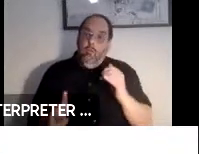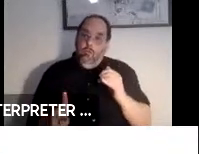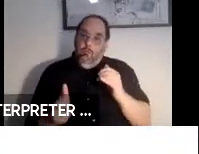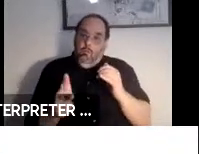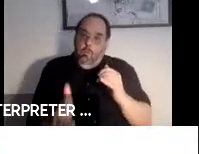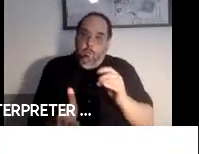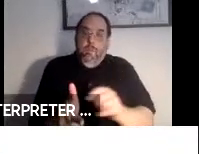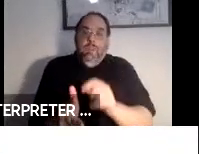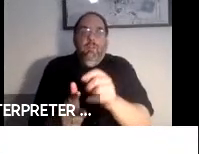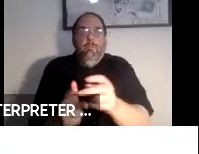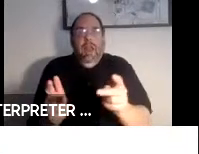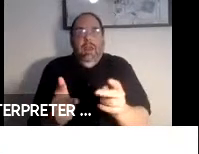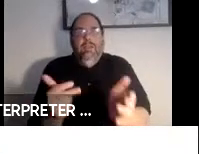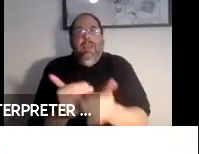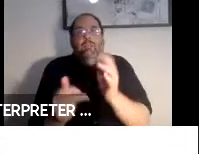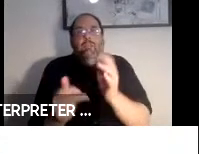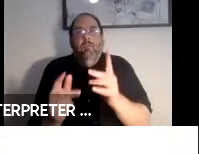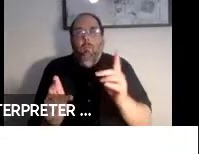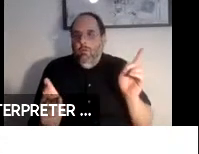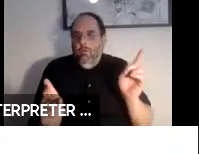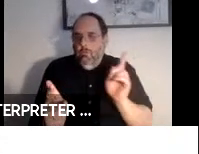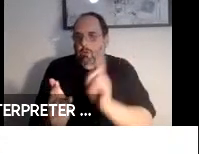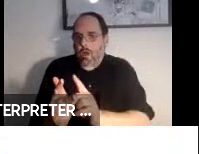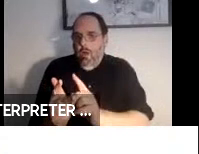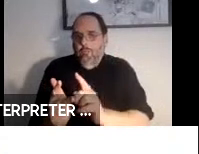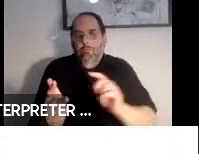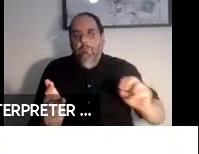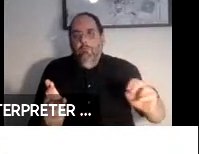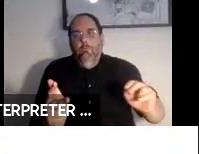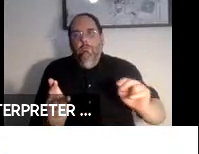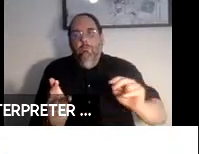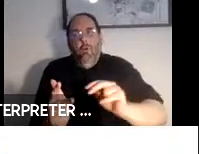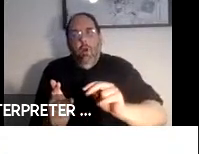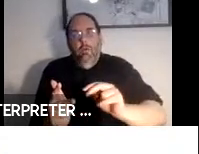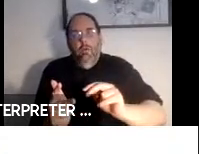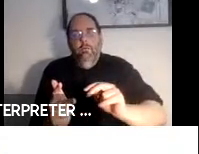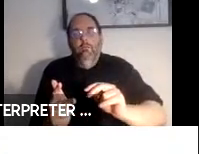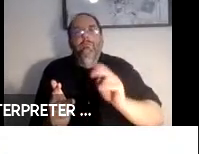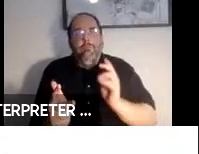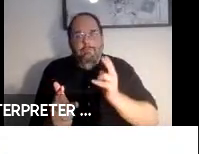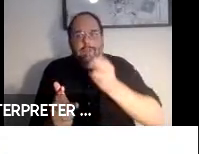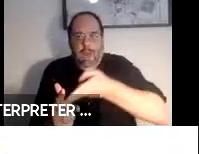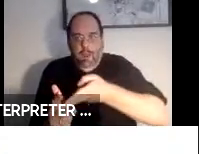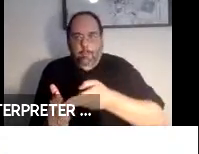it is easier for the person to come and cross the sidewalk to get to you, this is going to matter a